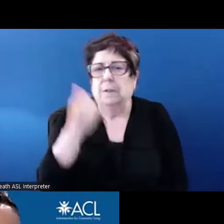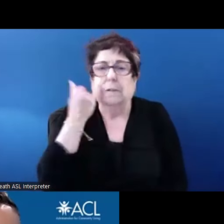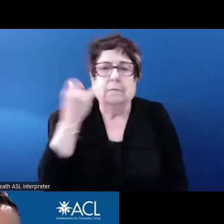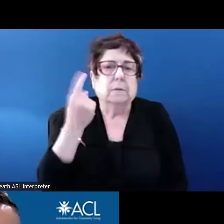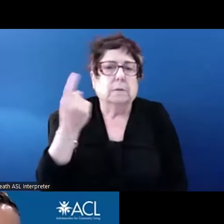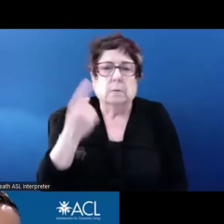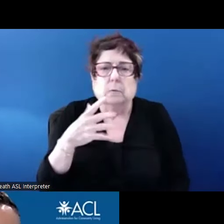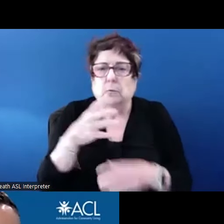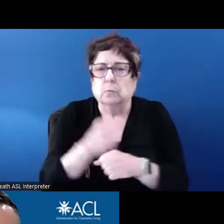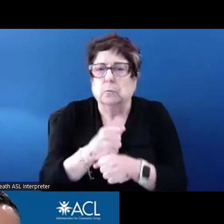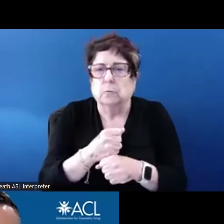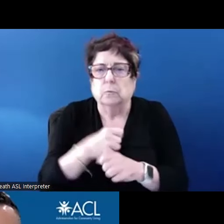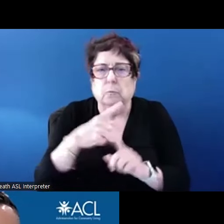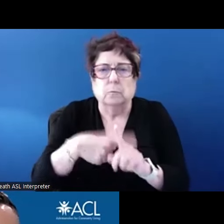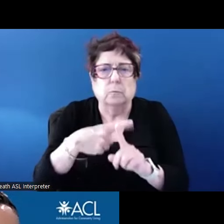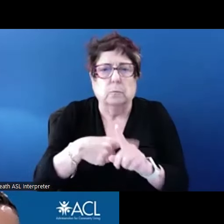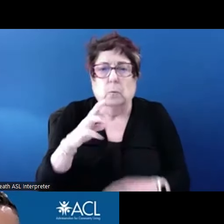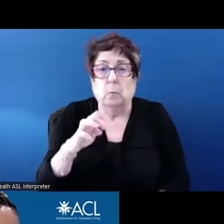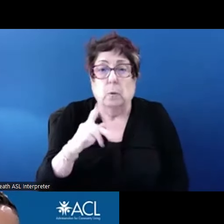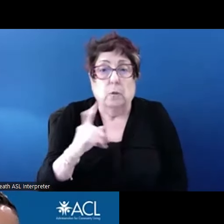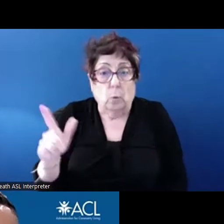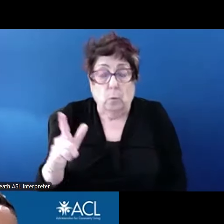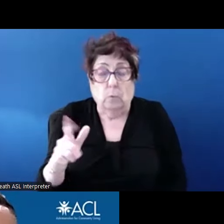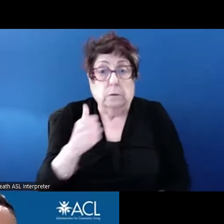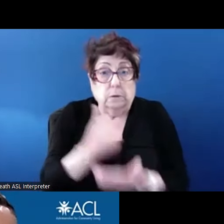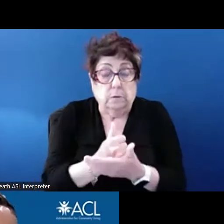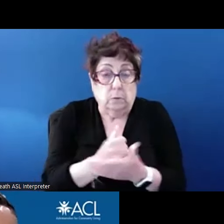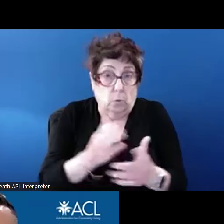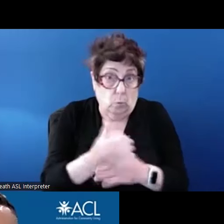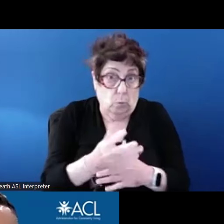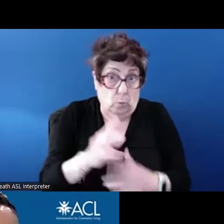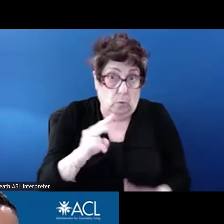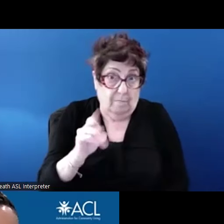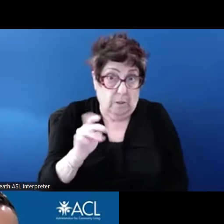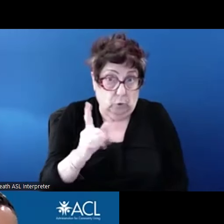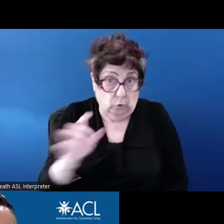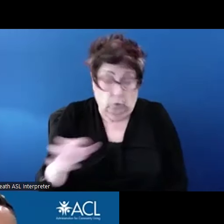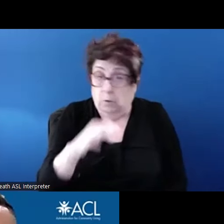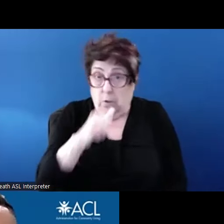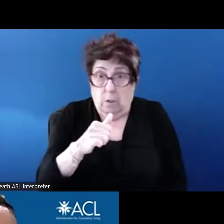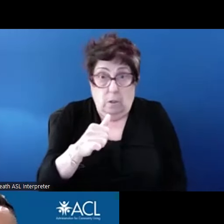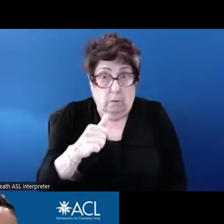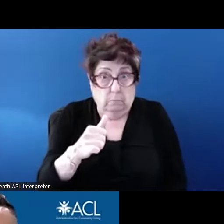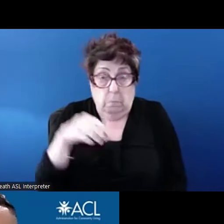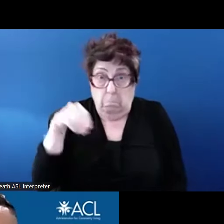a voucher but it doesn't cover the full rent, if the Medicaid HRS and dollars